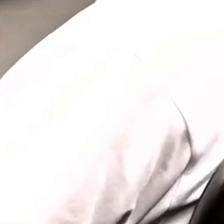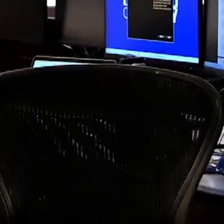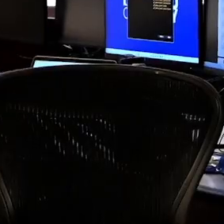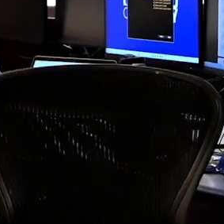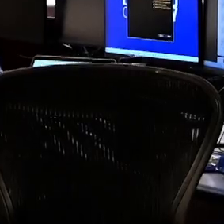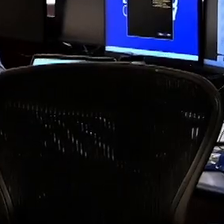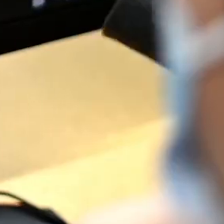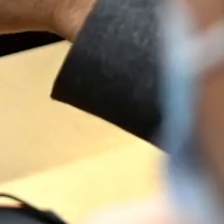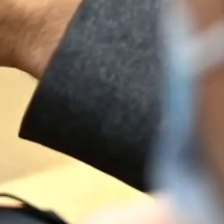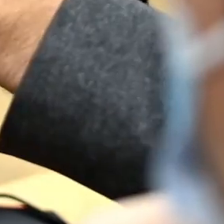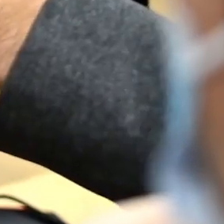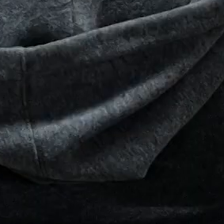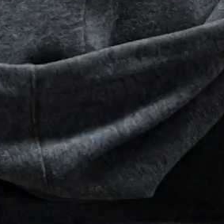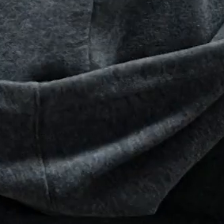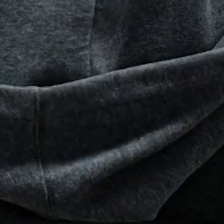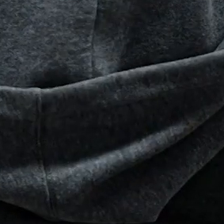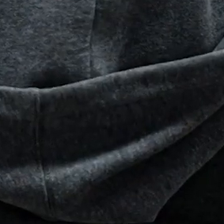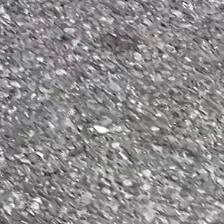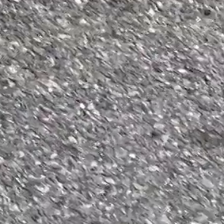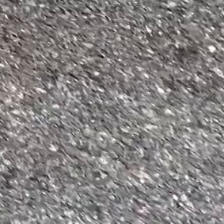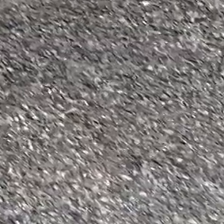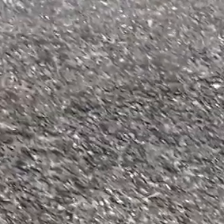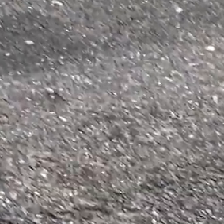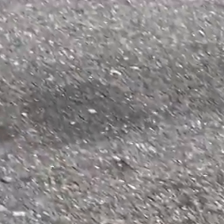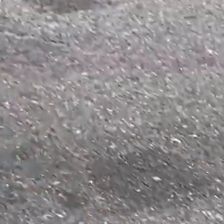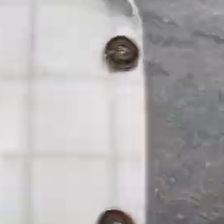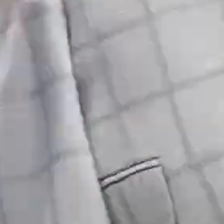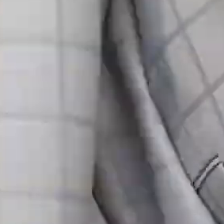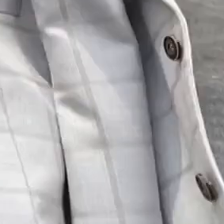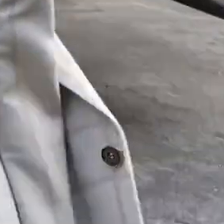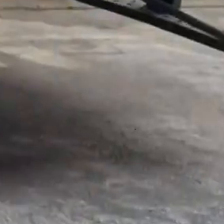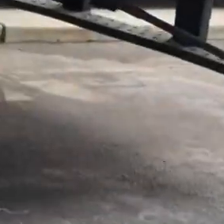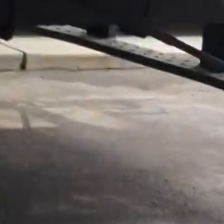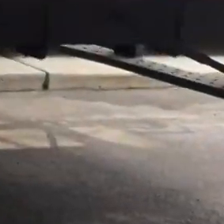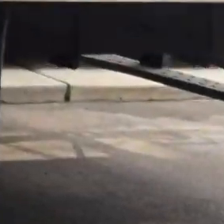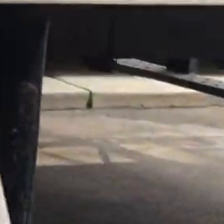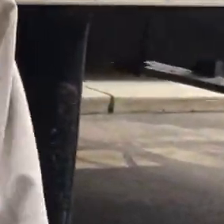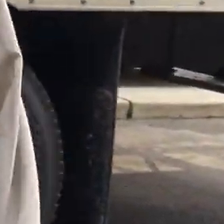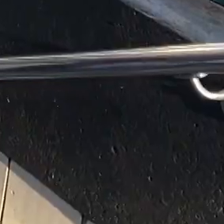ever-changing job market. 80% of us stay in New York City after we graduate.